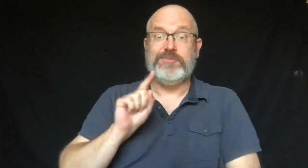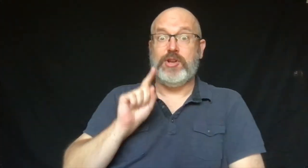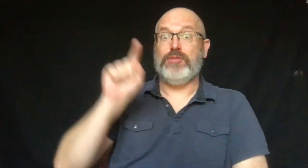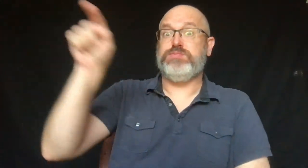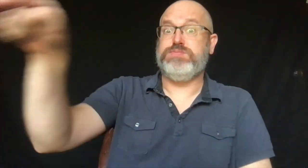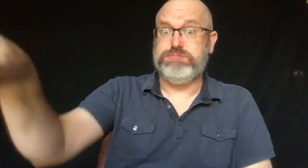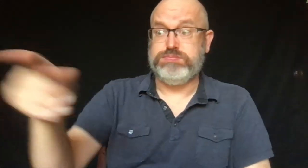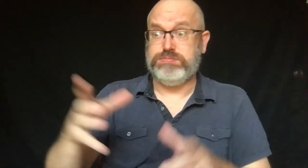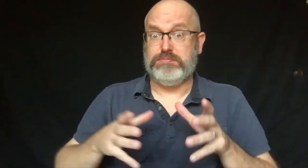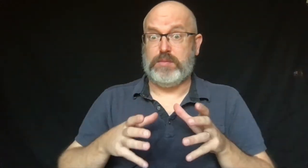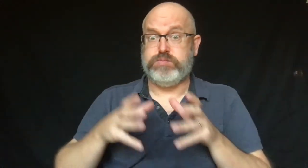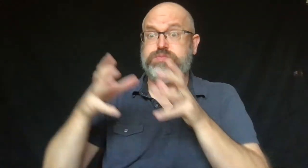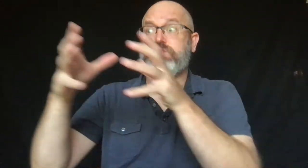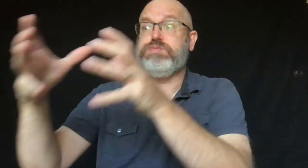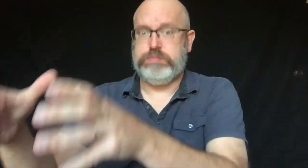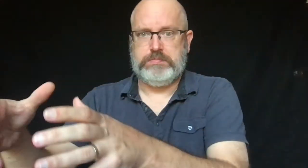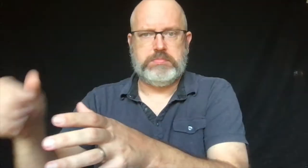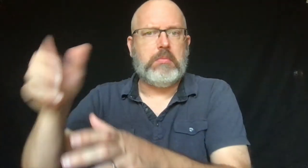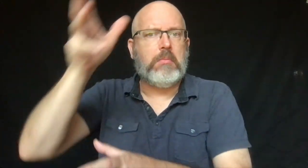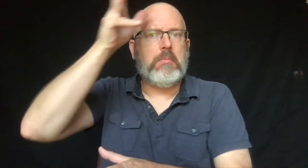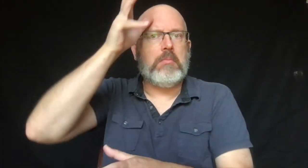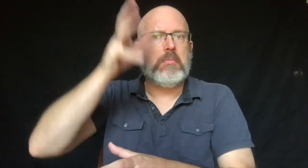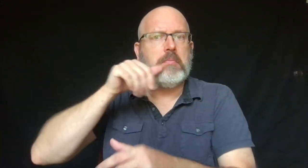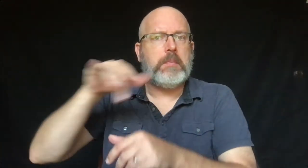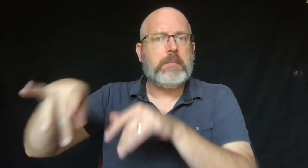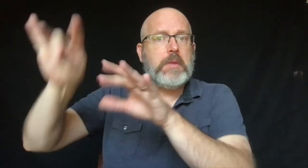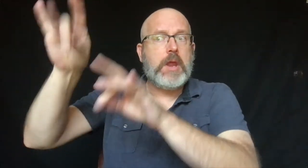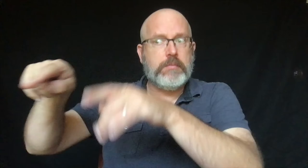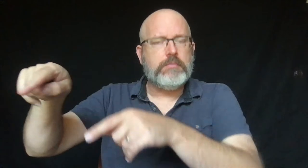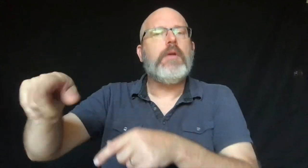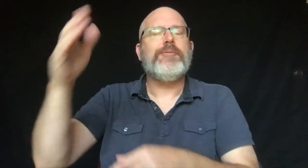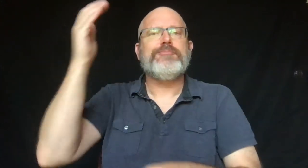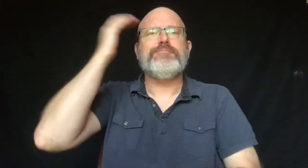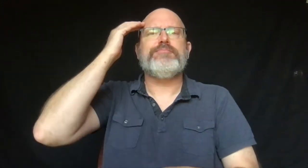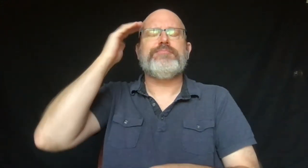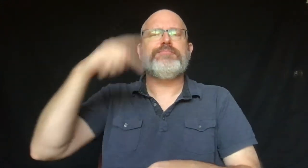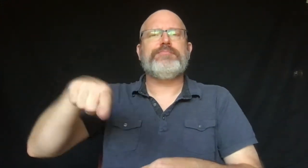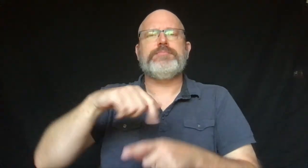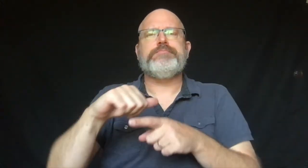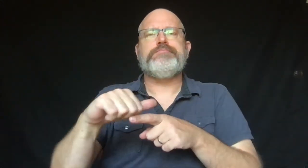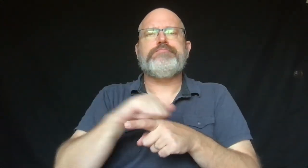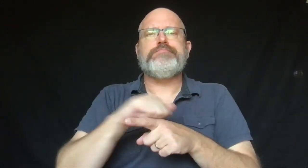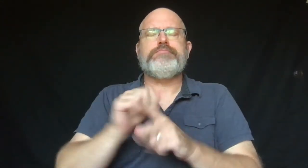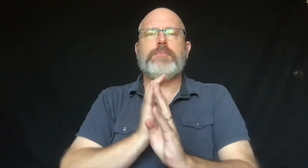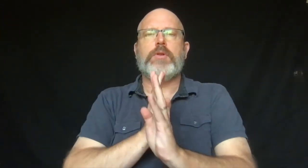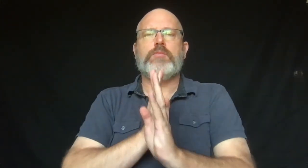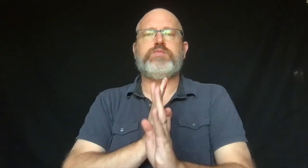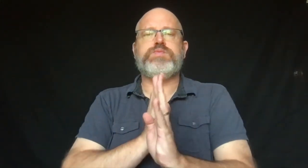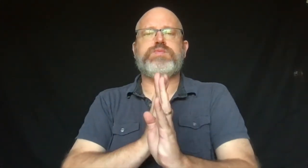They would go down the street to a safer building and they would wait for their parents there.